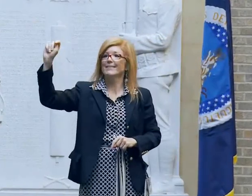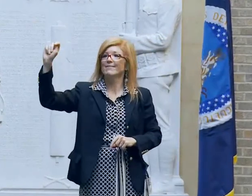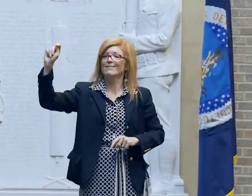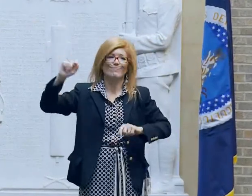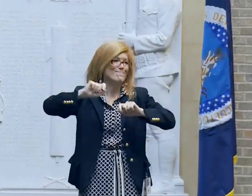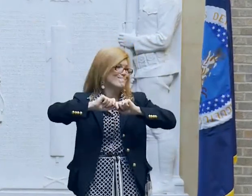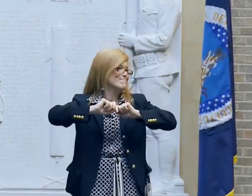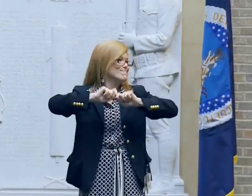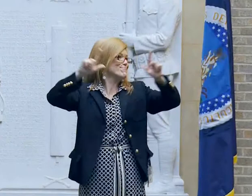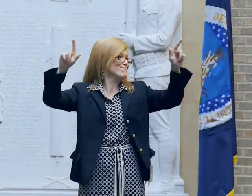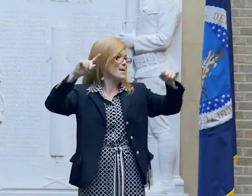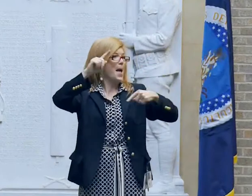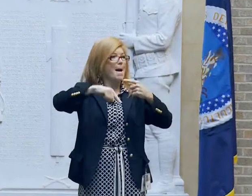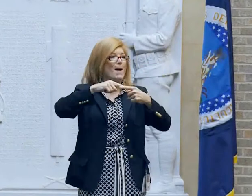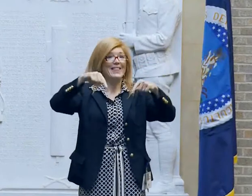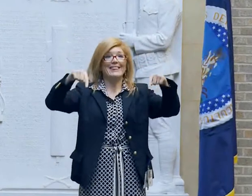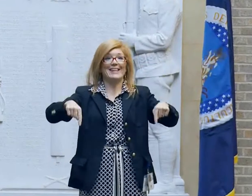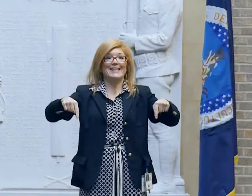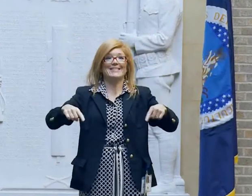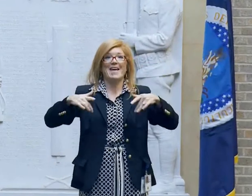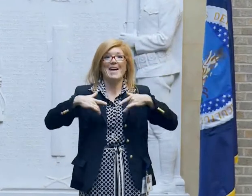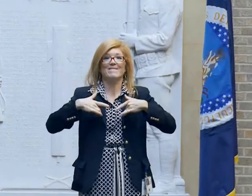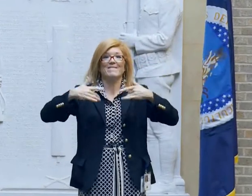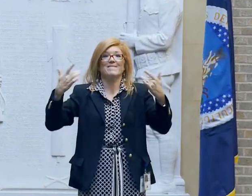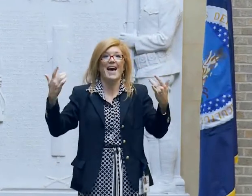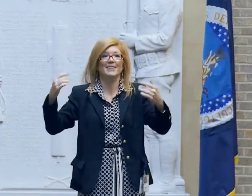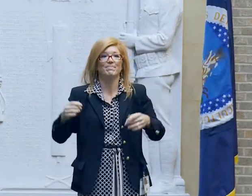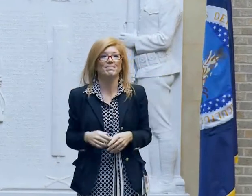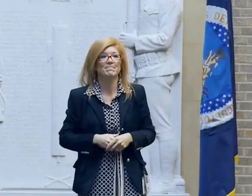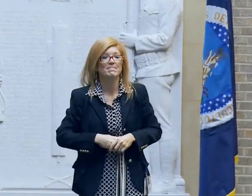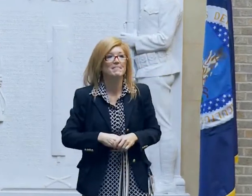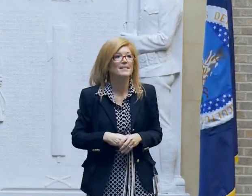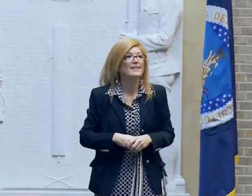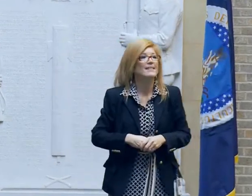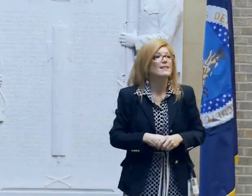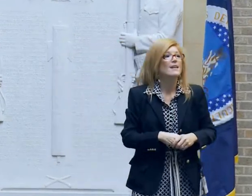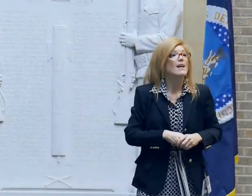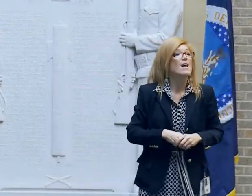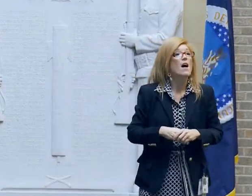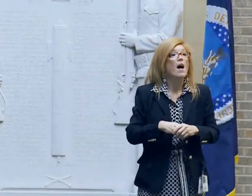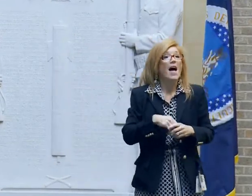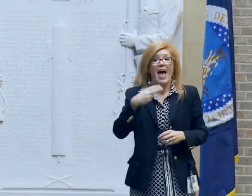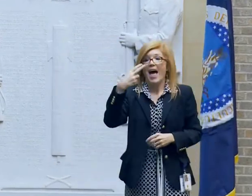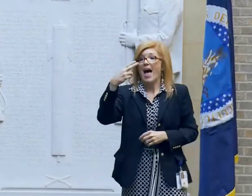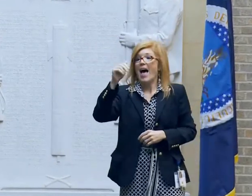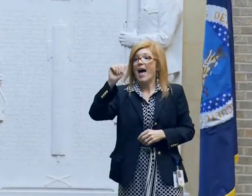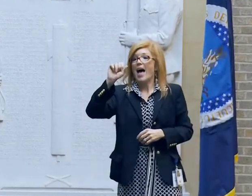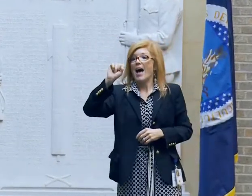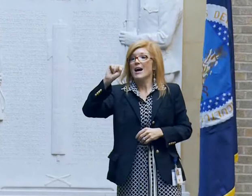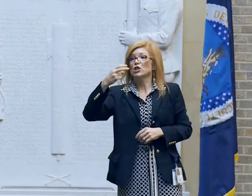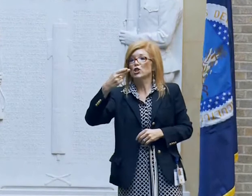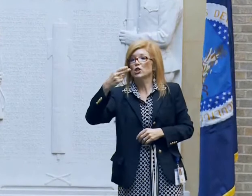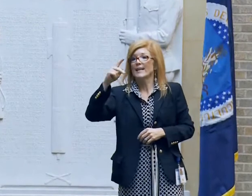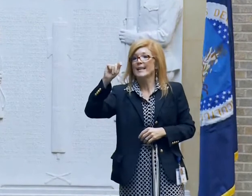wonderful event, please continue to do so and include our hashtag #target20.